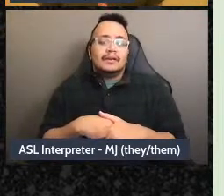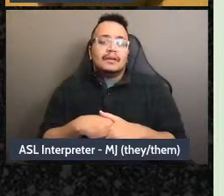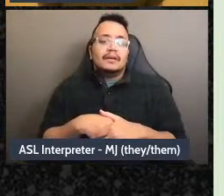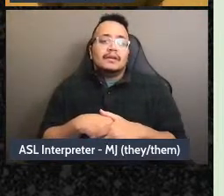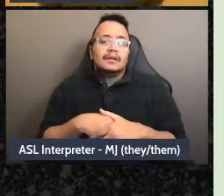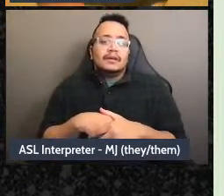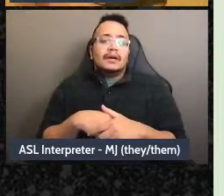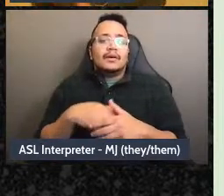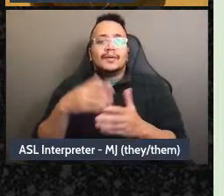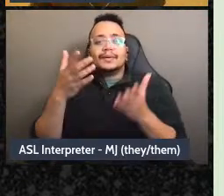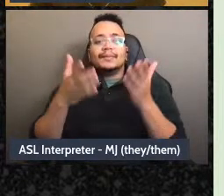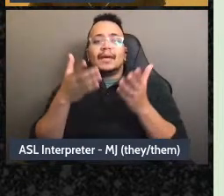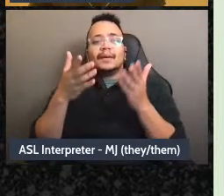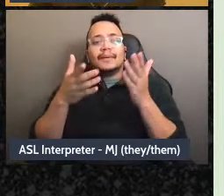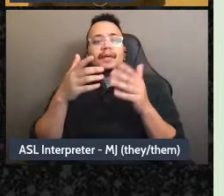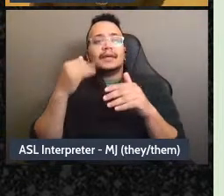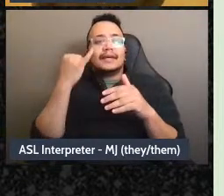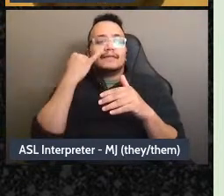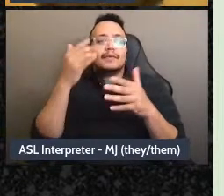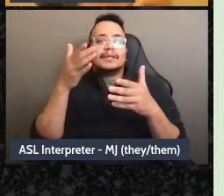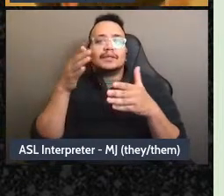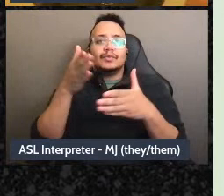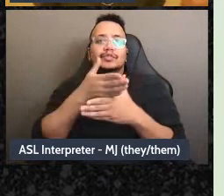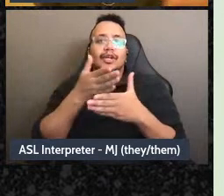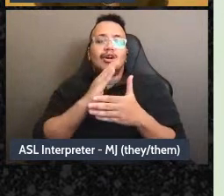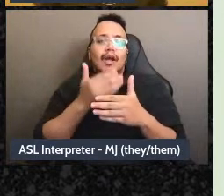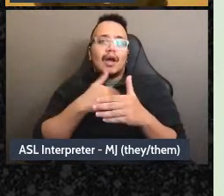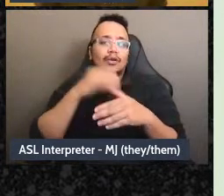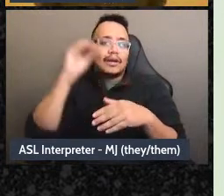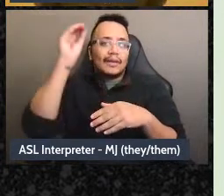you know, anything that's for the solidarity budget, or anything to defund the police,